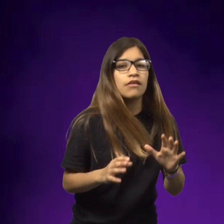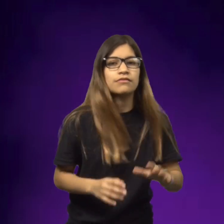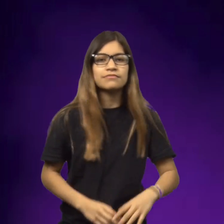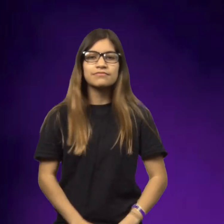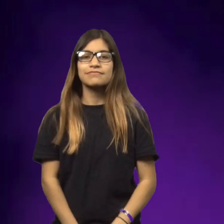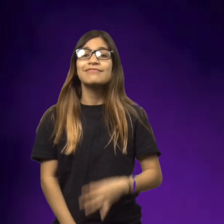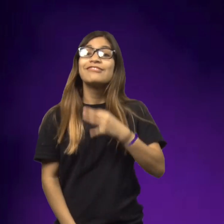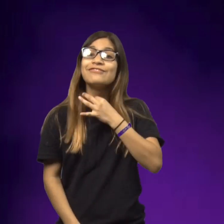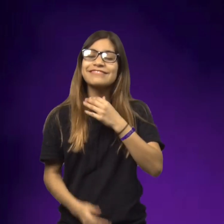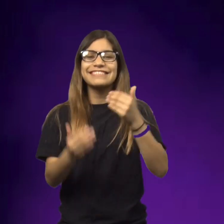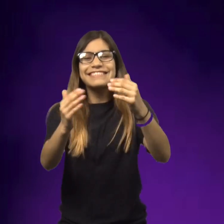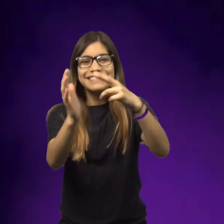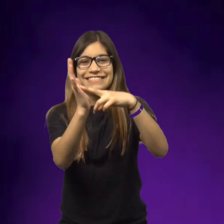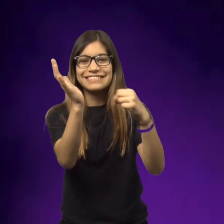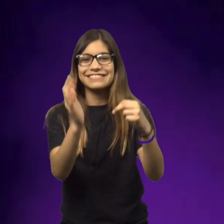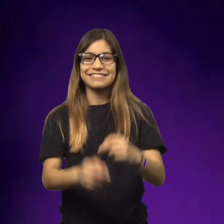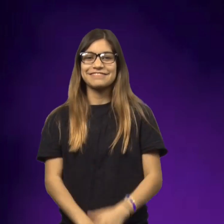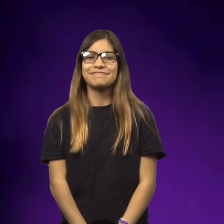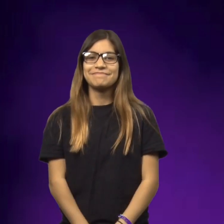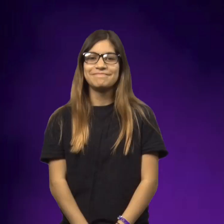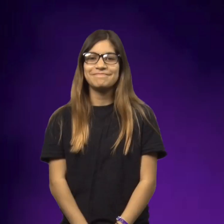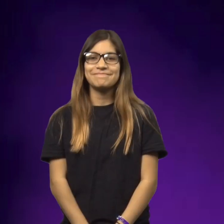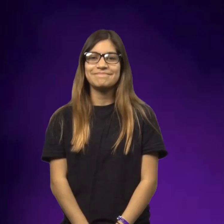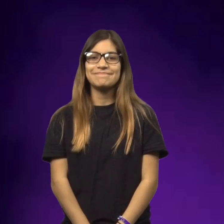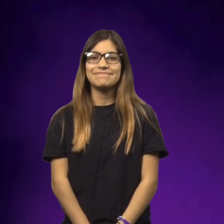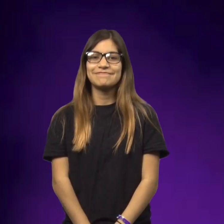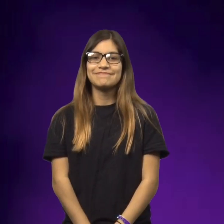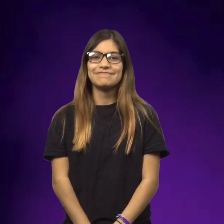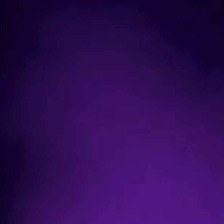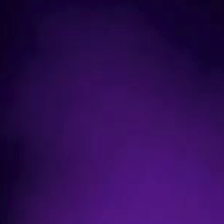Her mom hadn't returned. If you're curious to know what happens, go ahead and read.